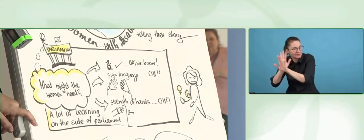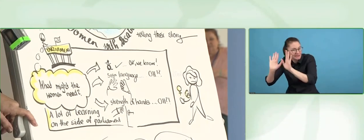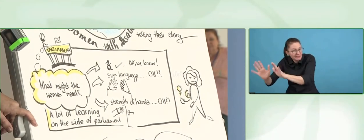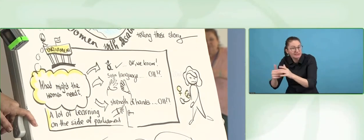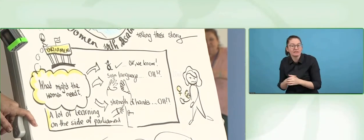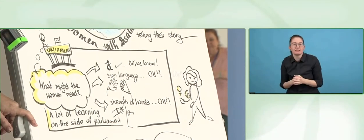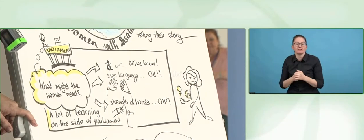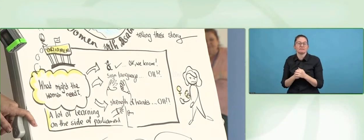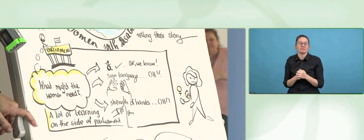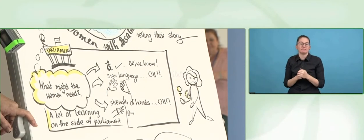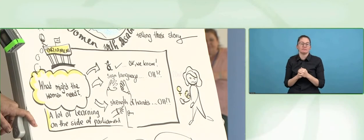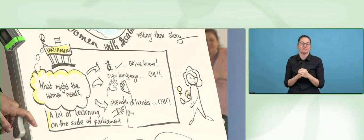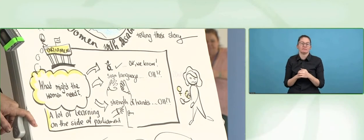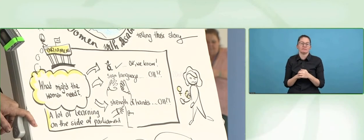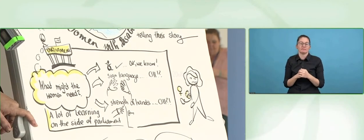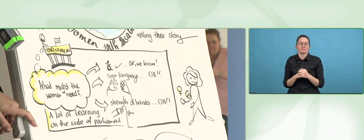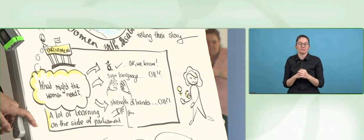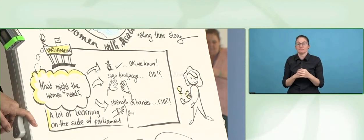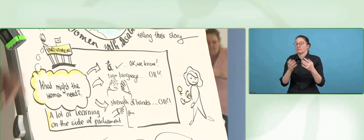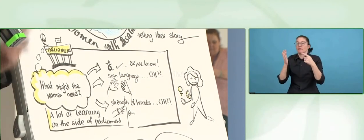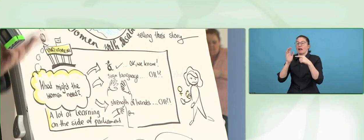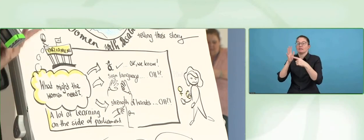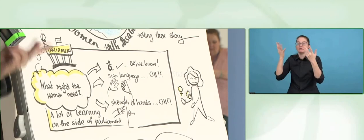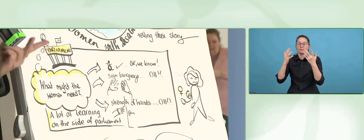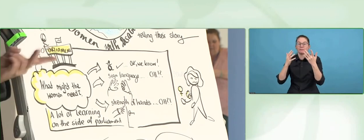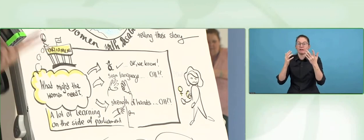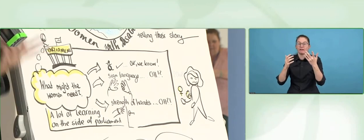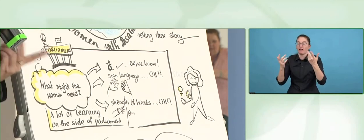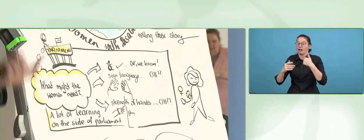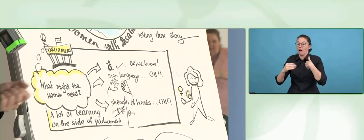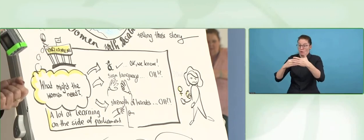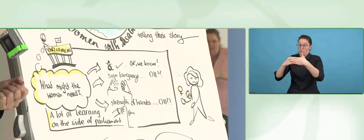teaching the parliament, so you have two things, two challenges.